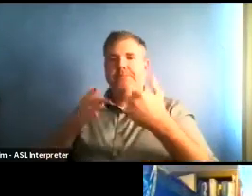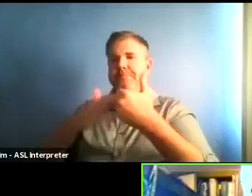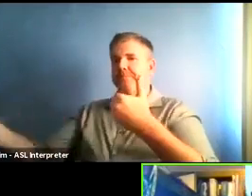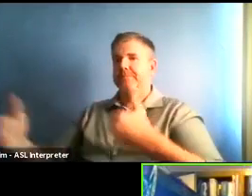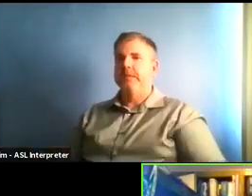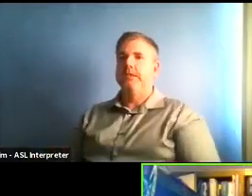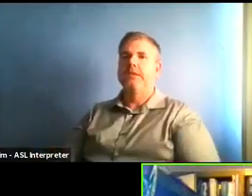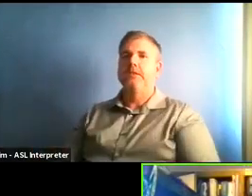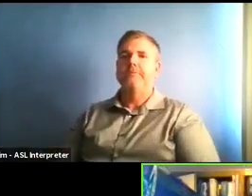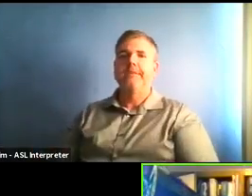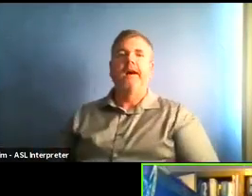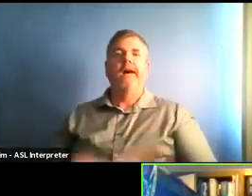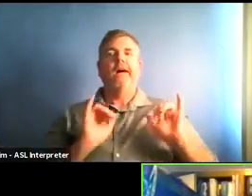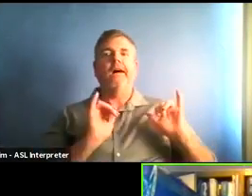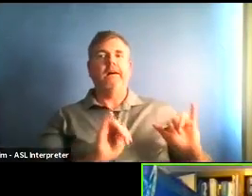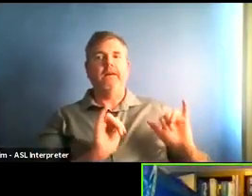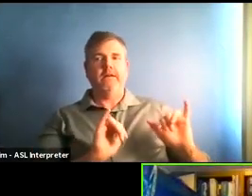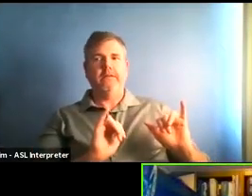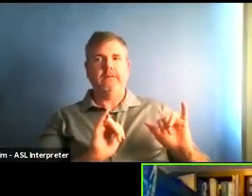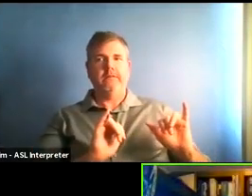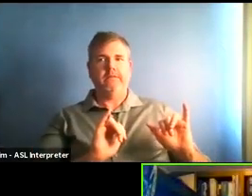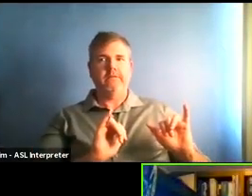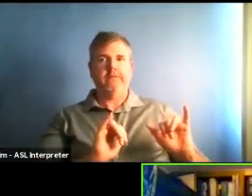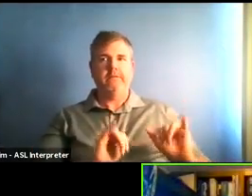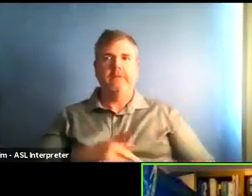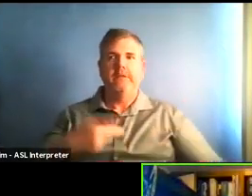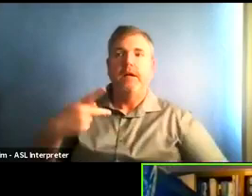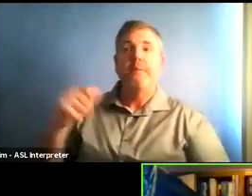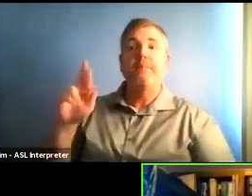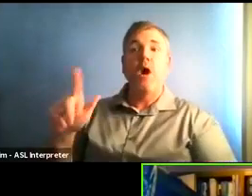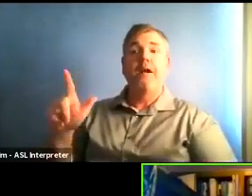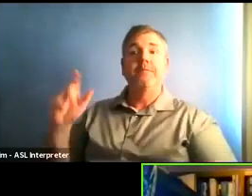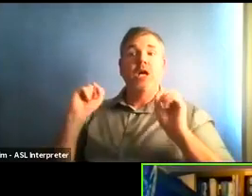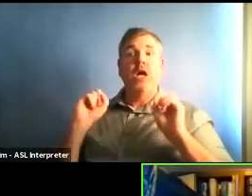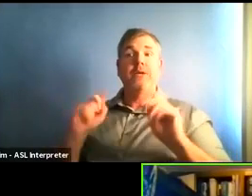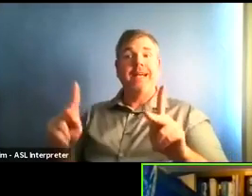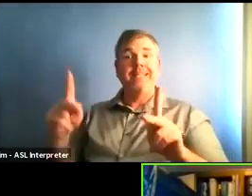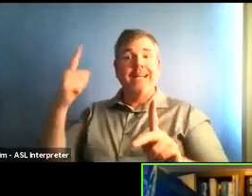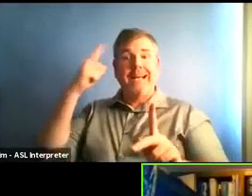Well, I think we're going to we're going to end it there, and